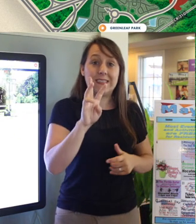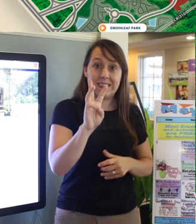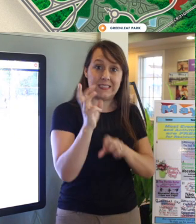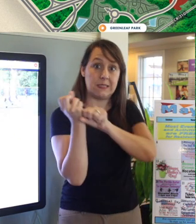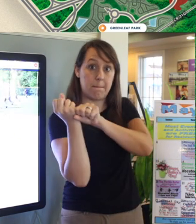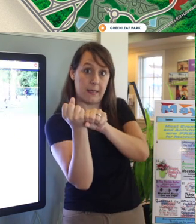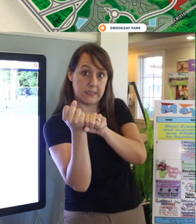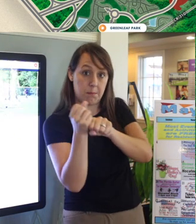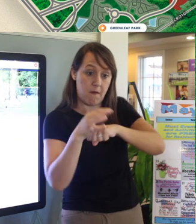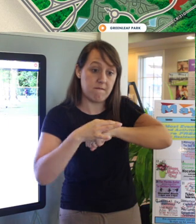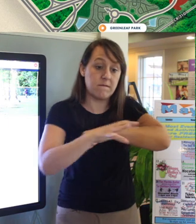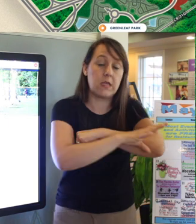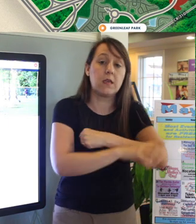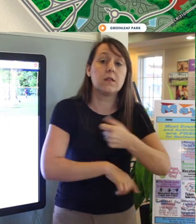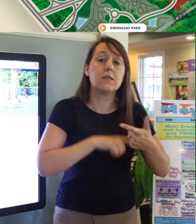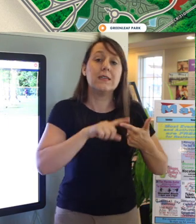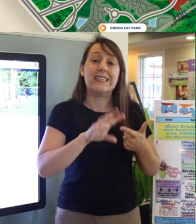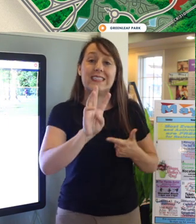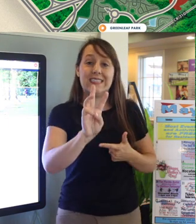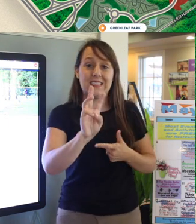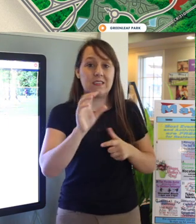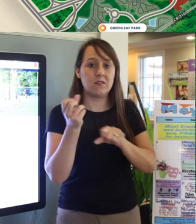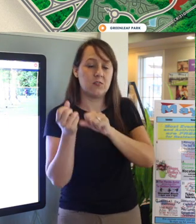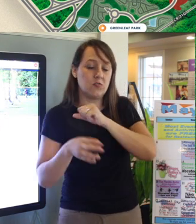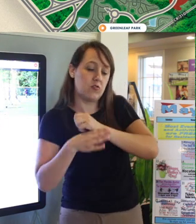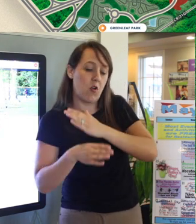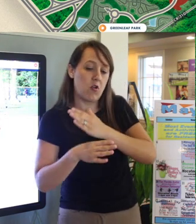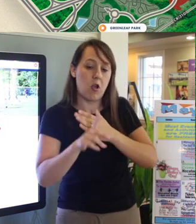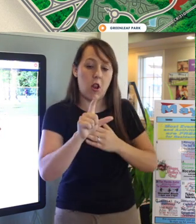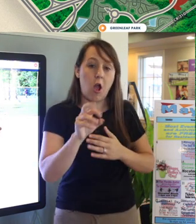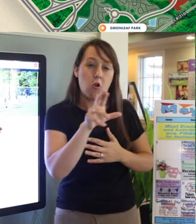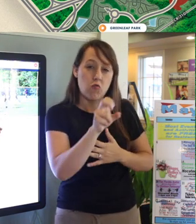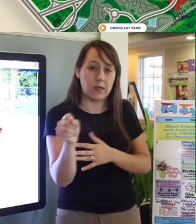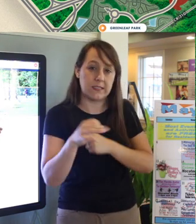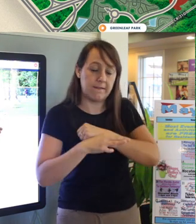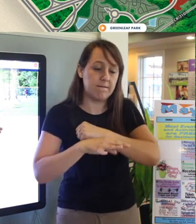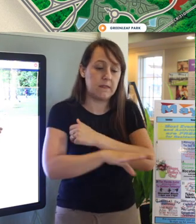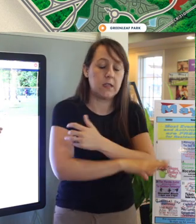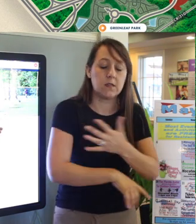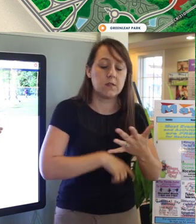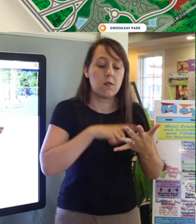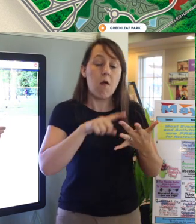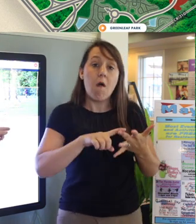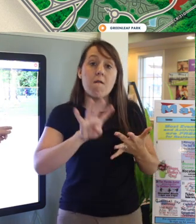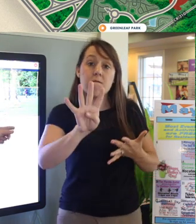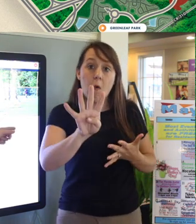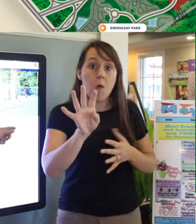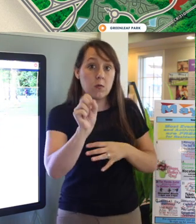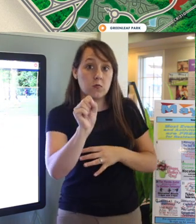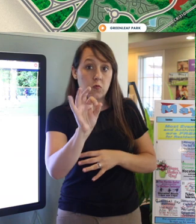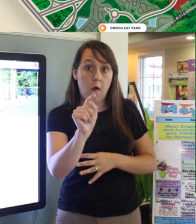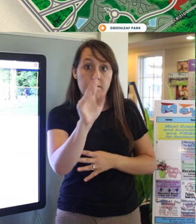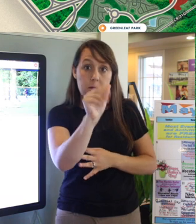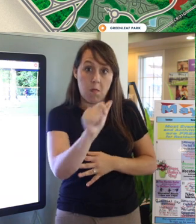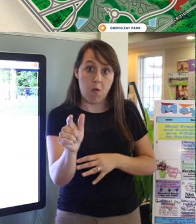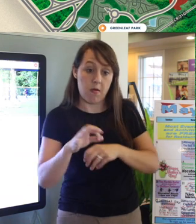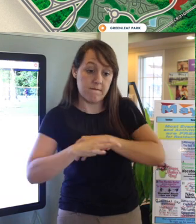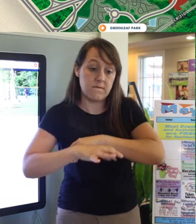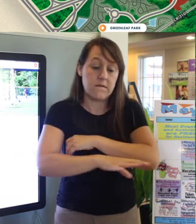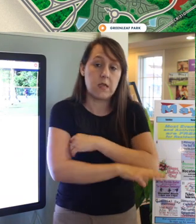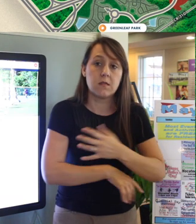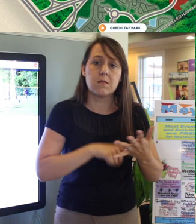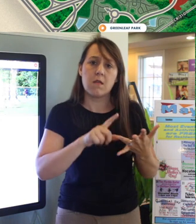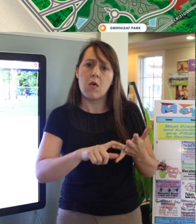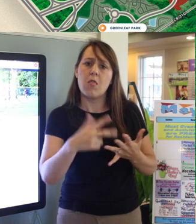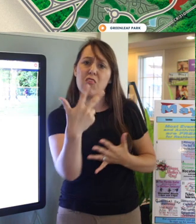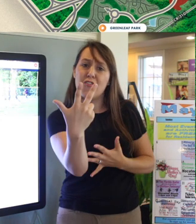six soccer/lacrosse fields, four softball fields, and three football fields